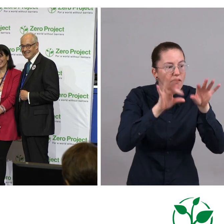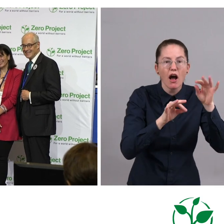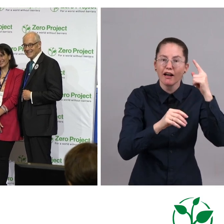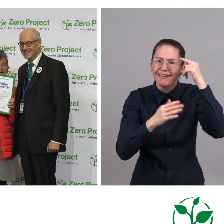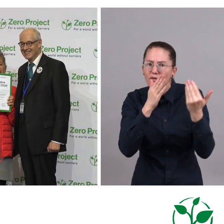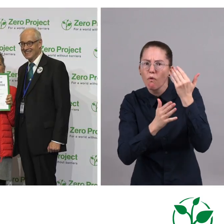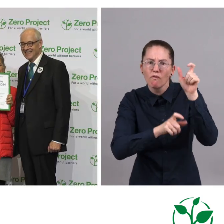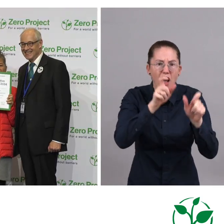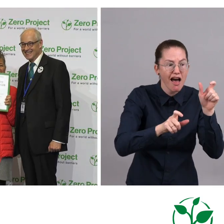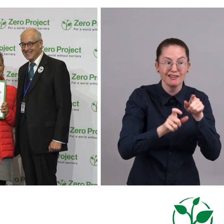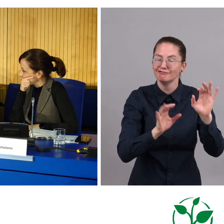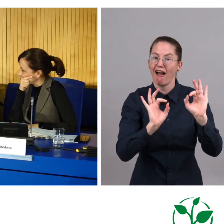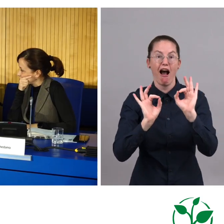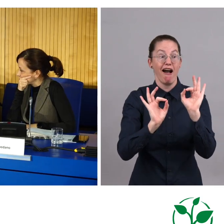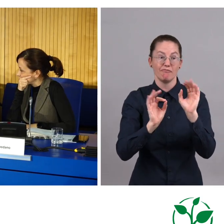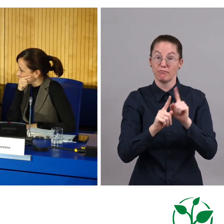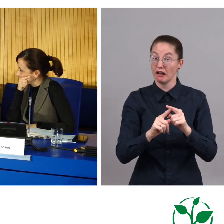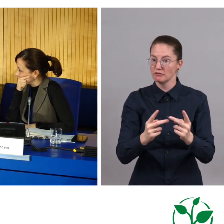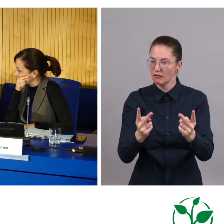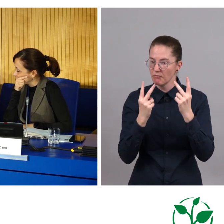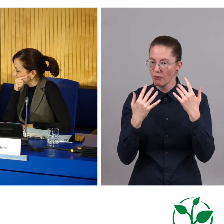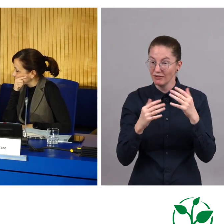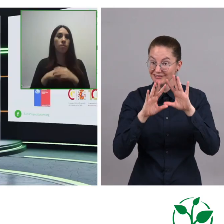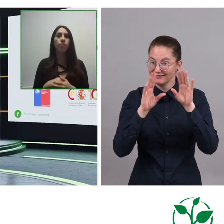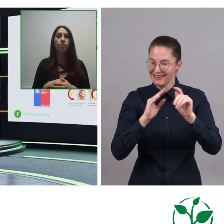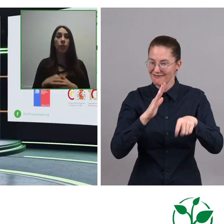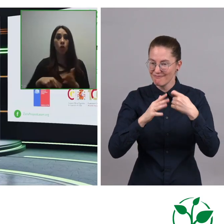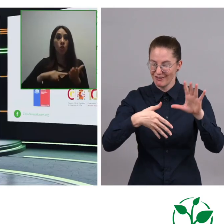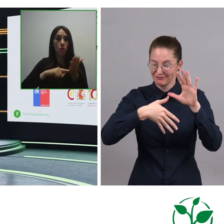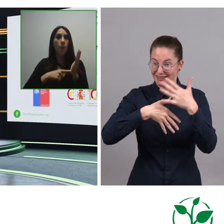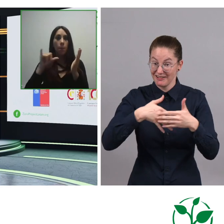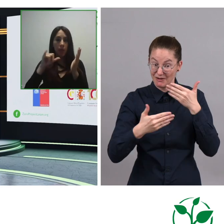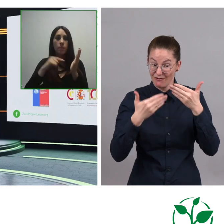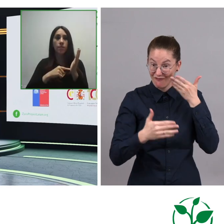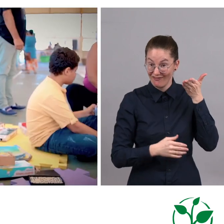and most importantly now, the Zero Project Latin America conference. Zero Project LATAM is for everyone.